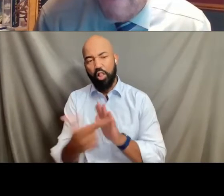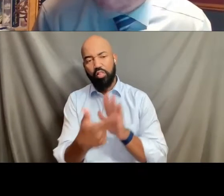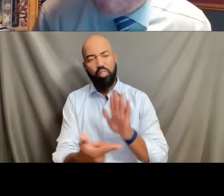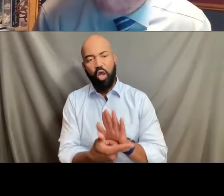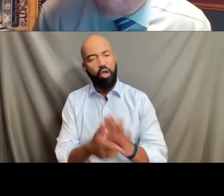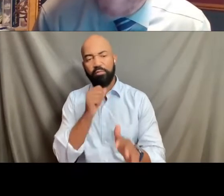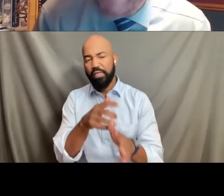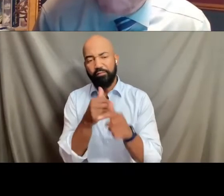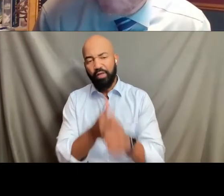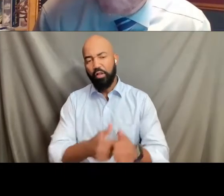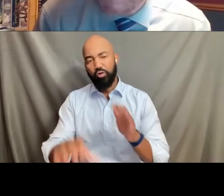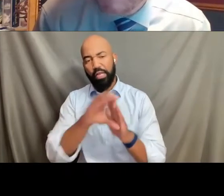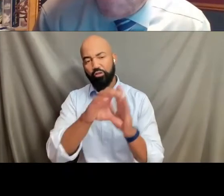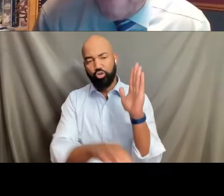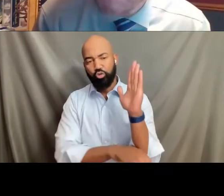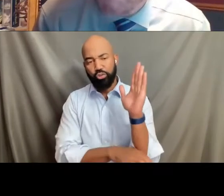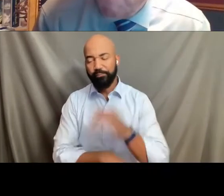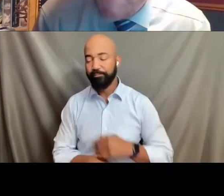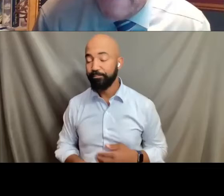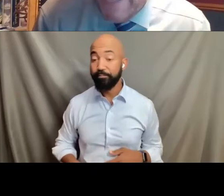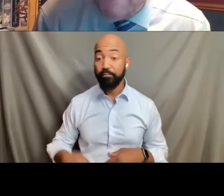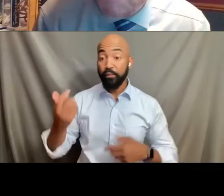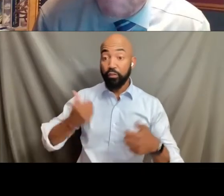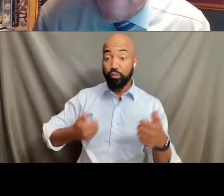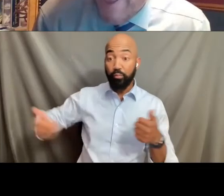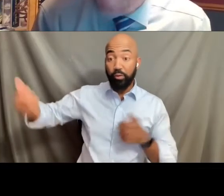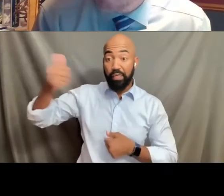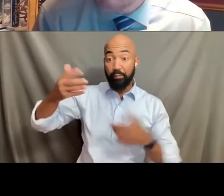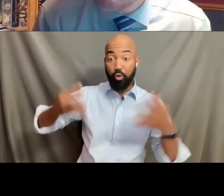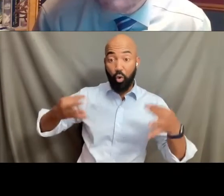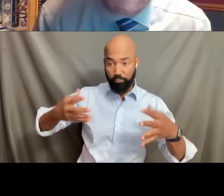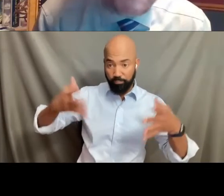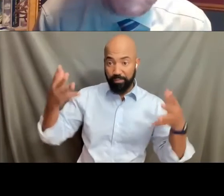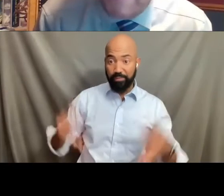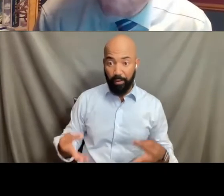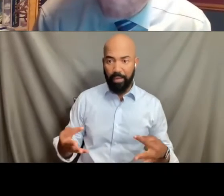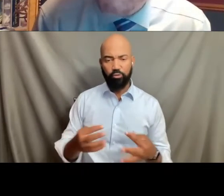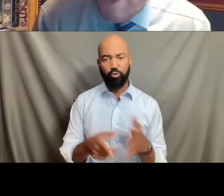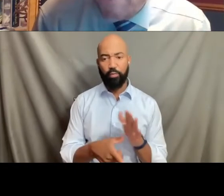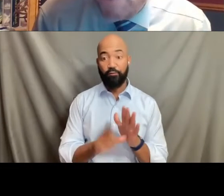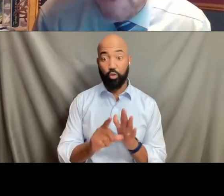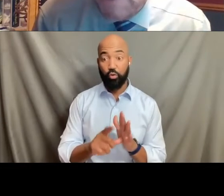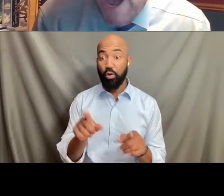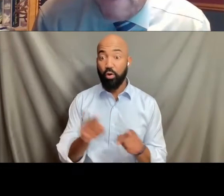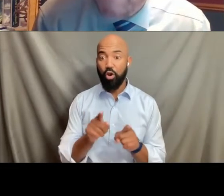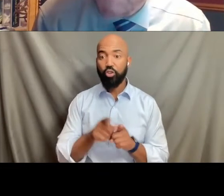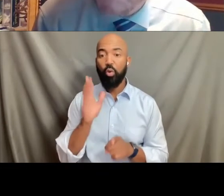The Supreme Court has decided to review that case and they're gonna be entertaining oral argument on it